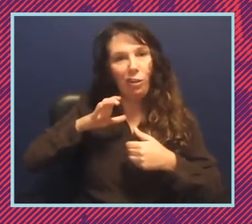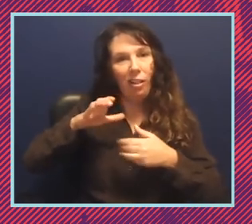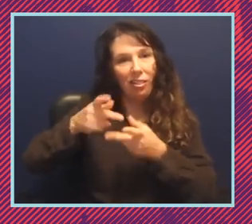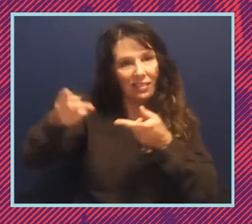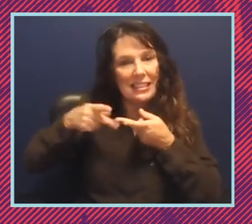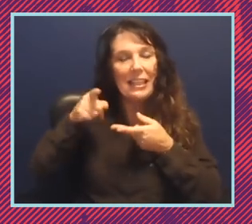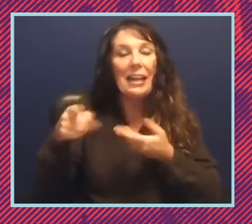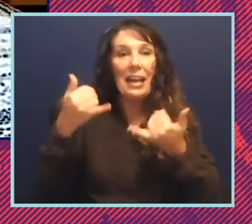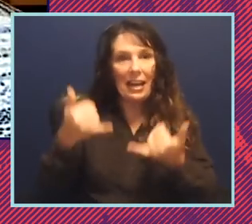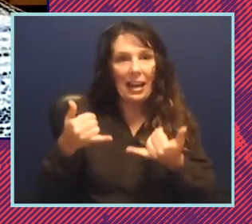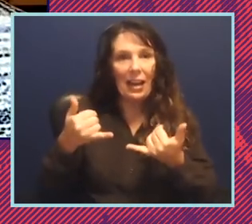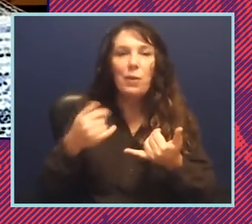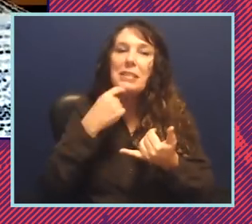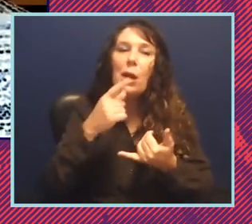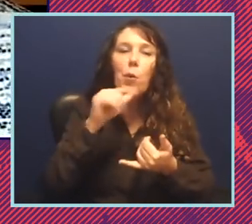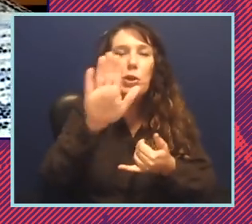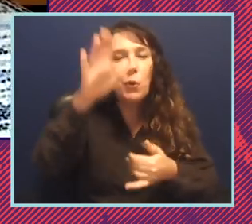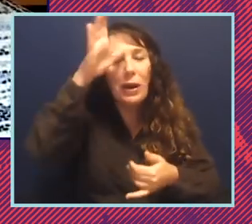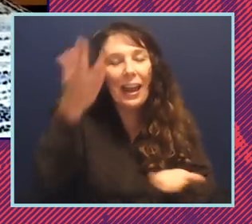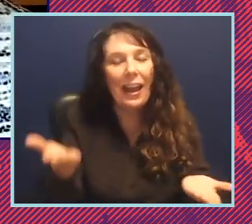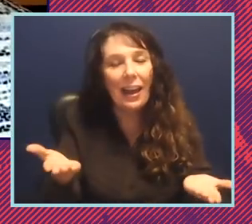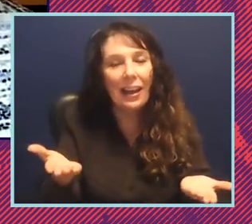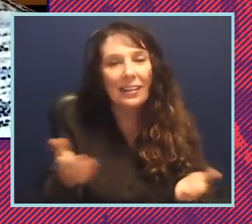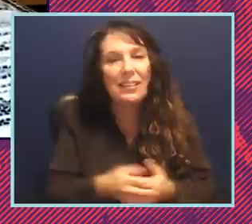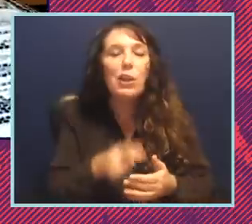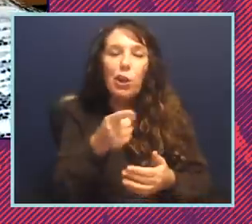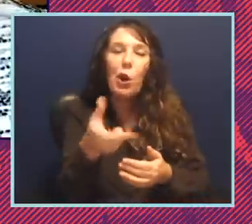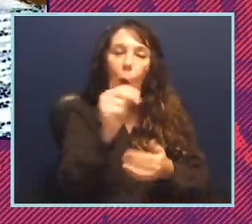have a wonderful tell them who your dad is you're your own woman in your own right but i'm not sure